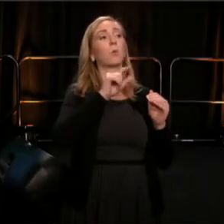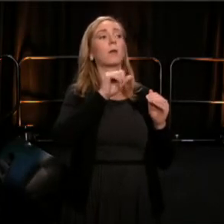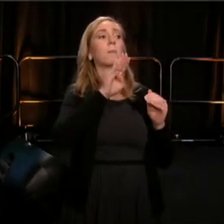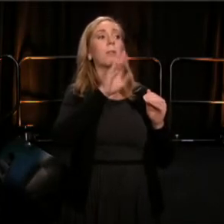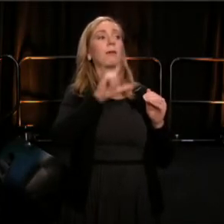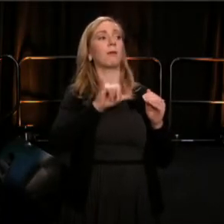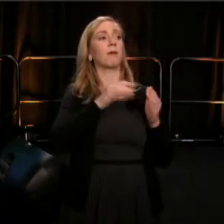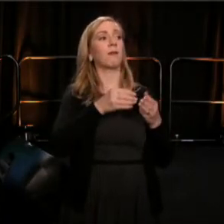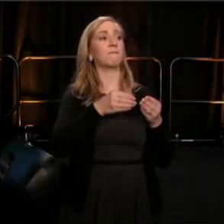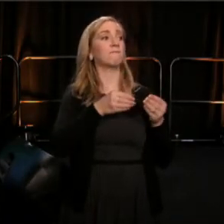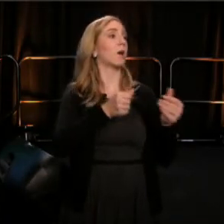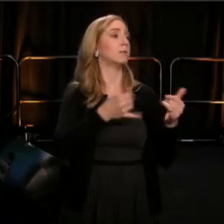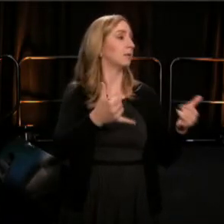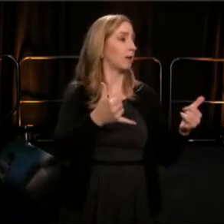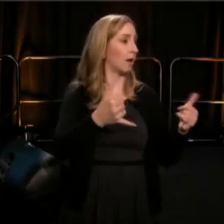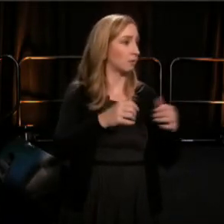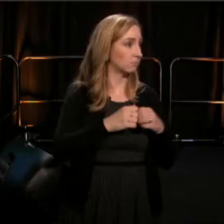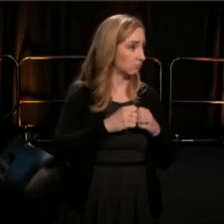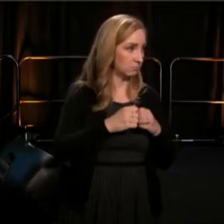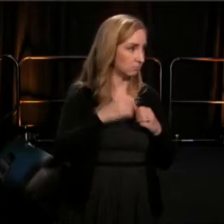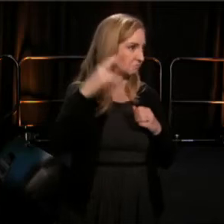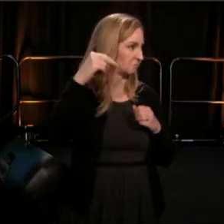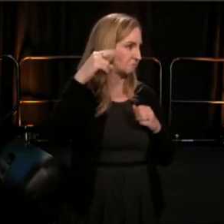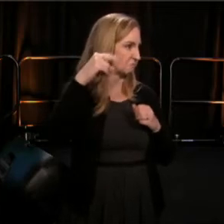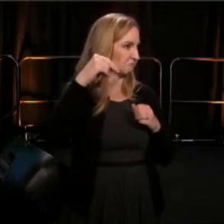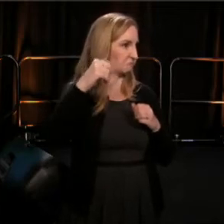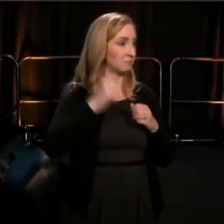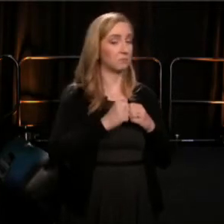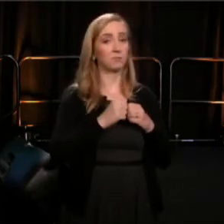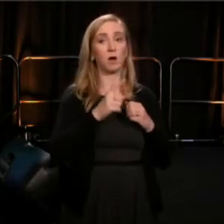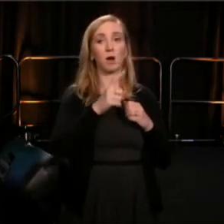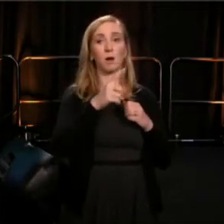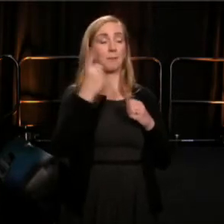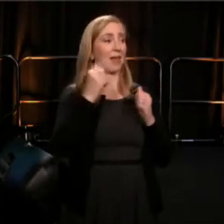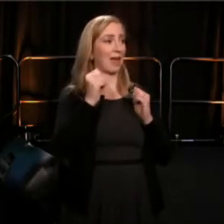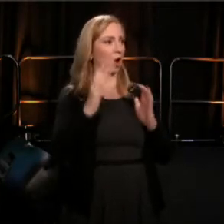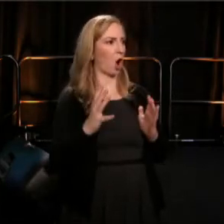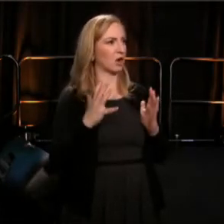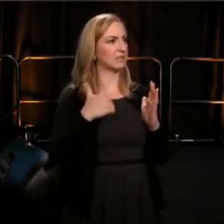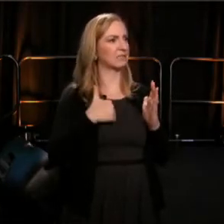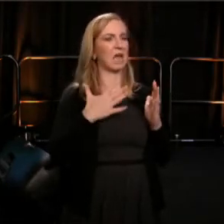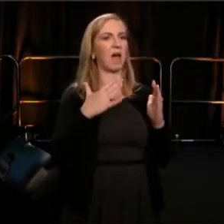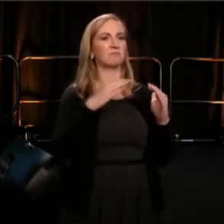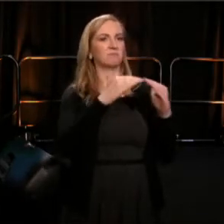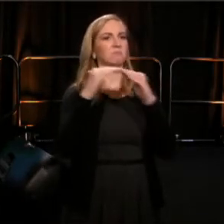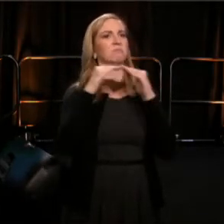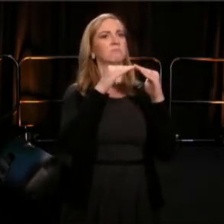Do black artists and all artists of color, have fully creative autonomy to tell their stories authentically?